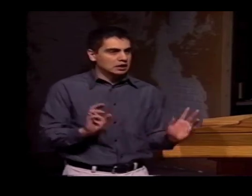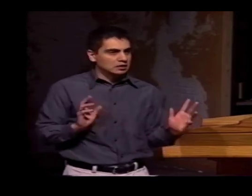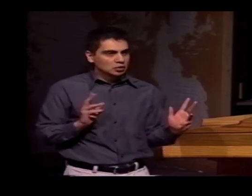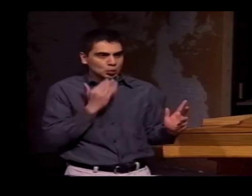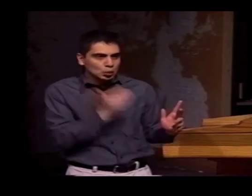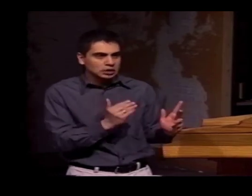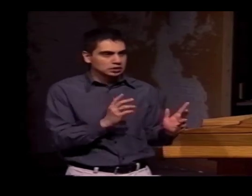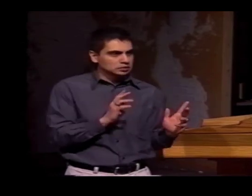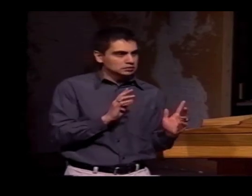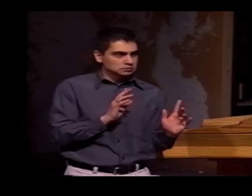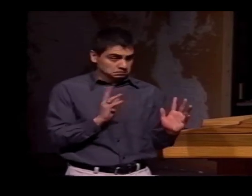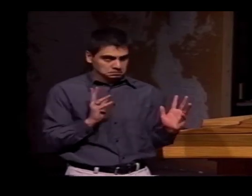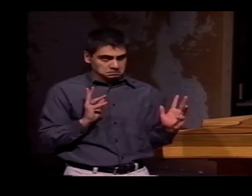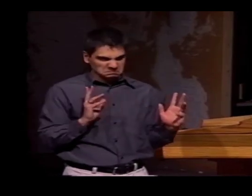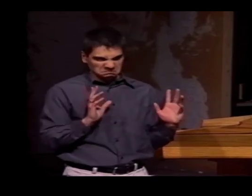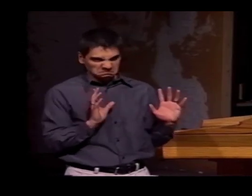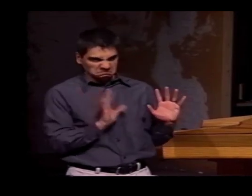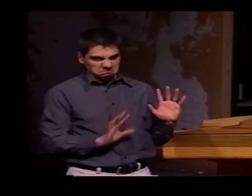IT HAS A SET MEANING...